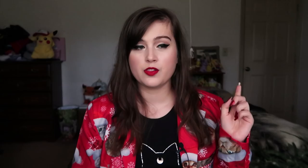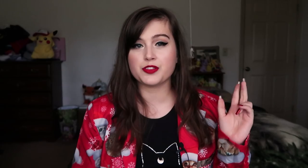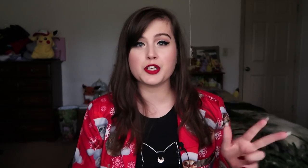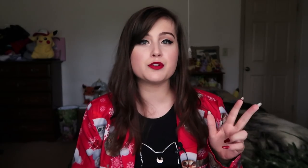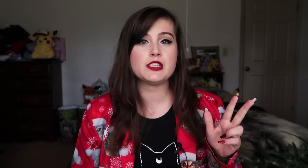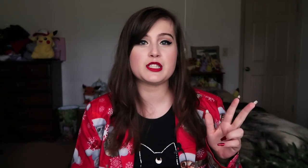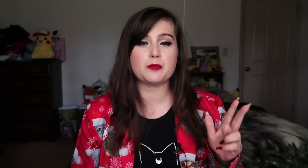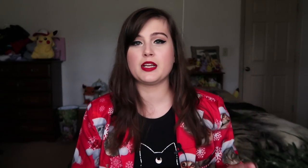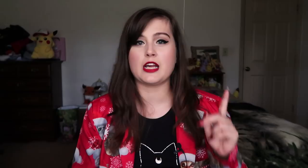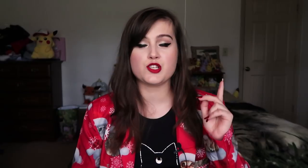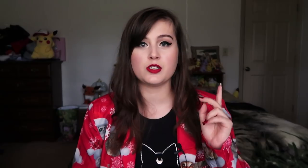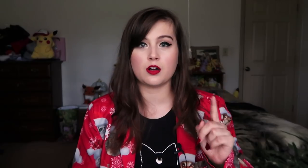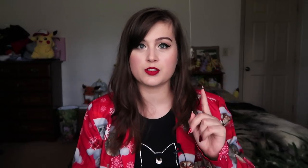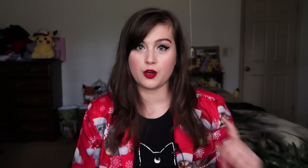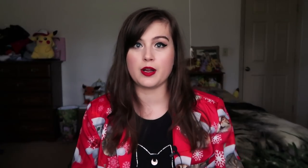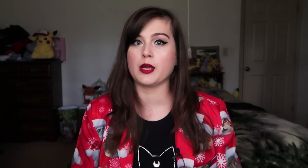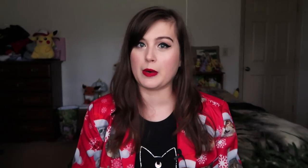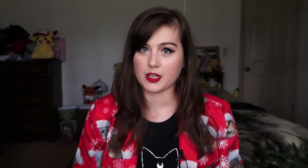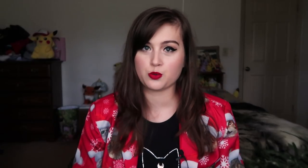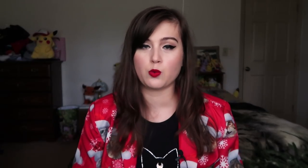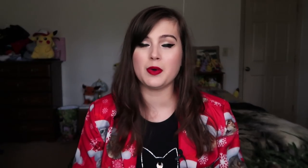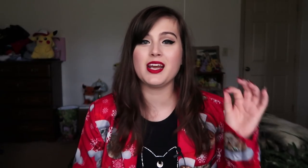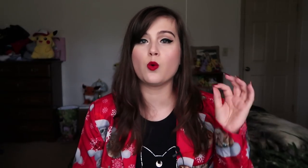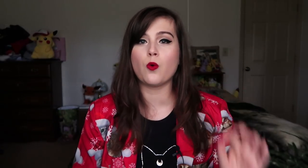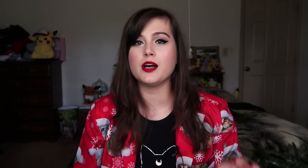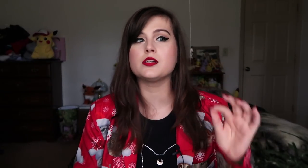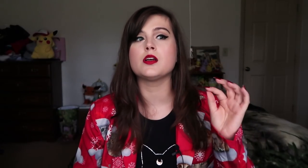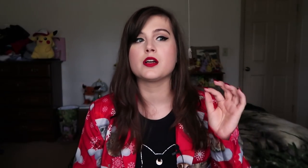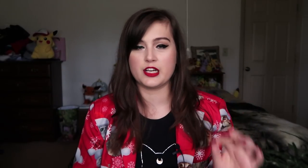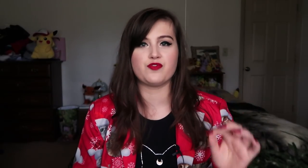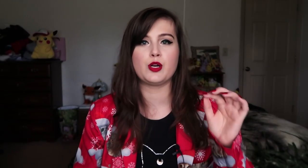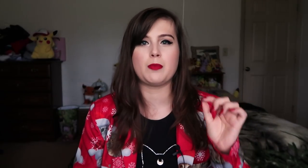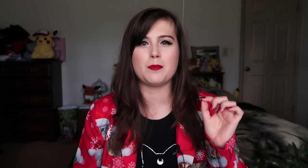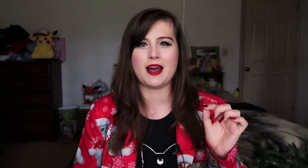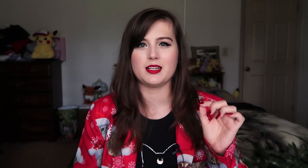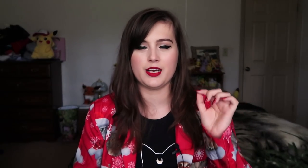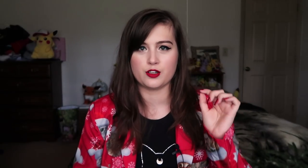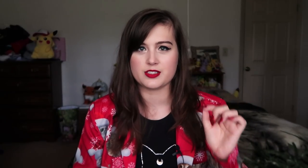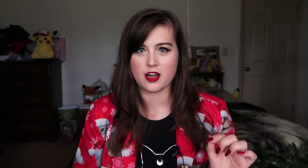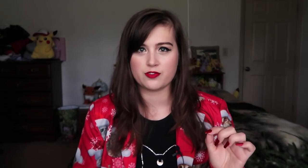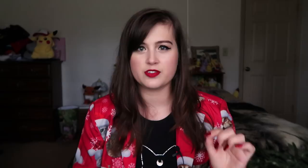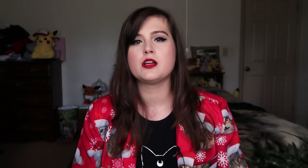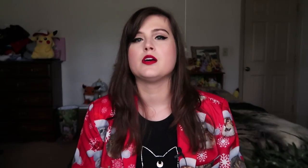The third reason being that she is also a bisexual woman. It was confirmed by Madelaine herself,